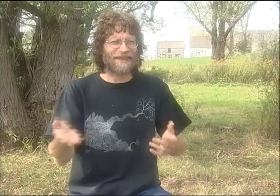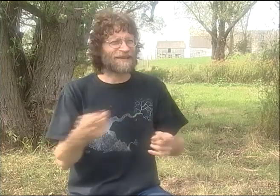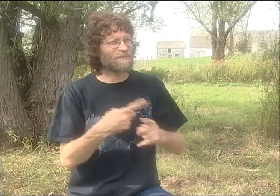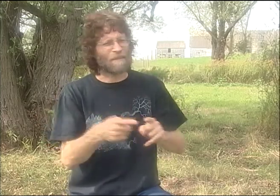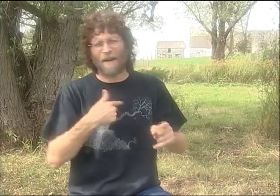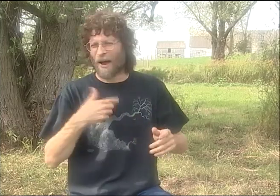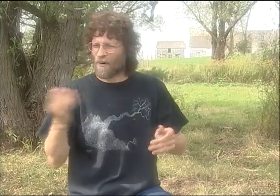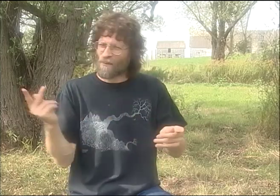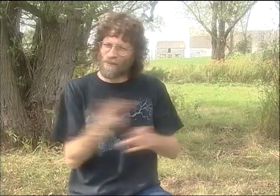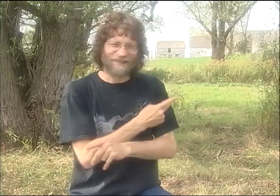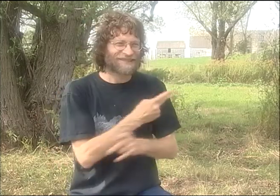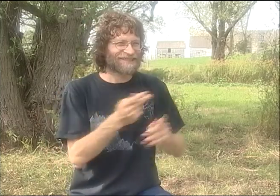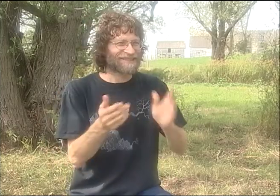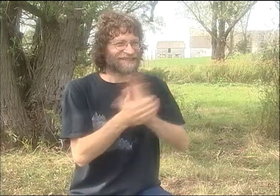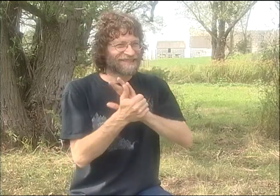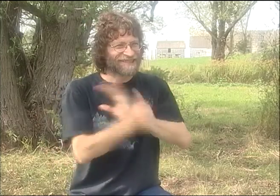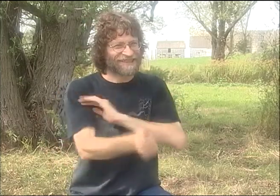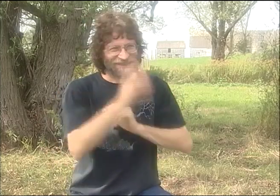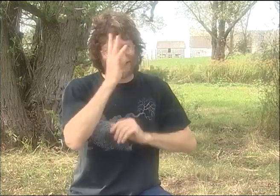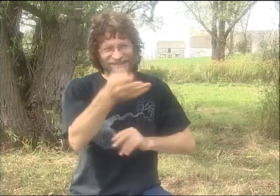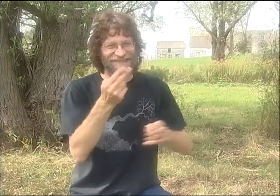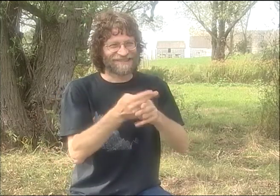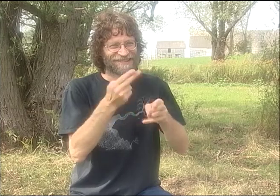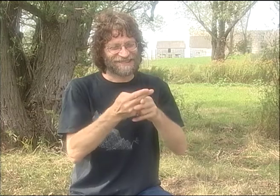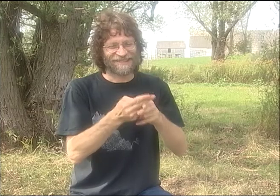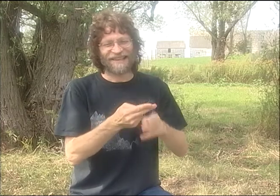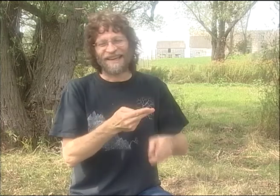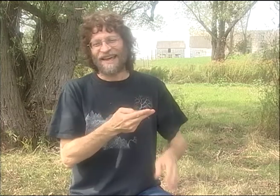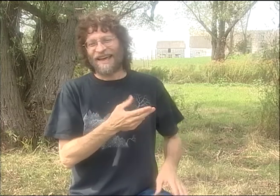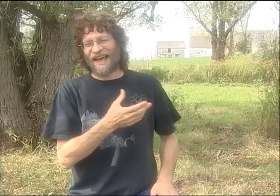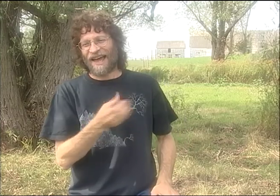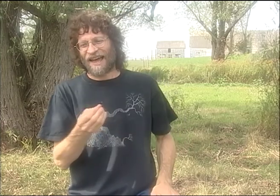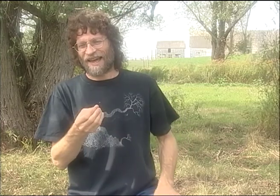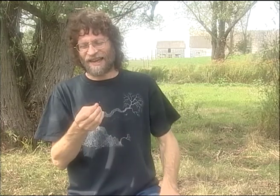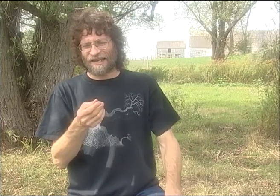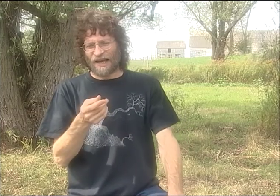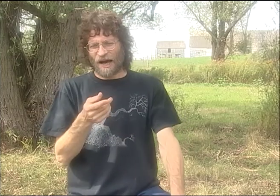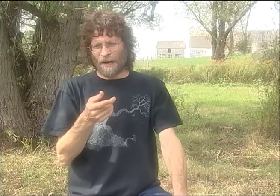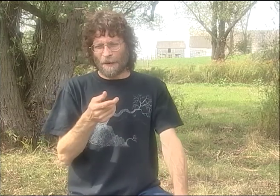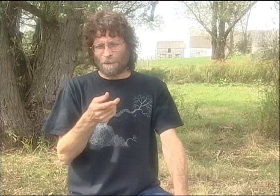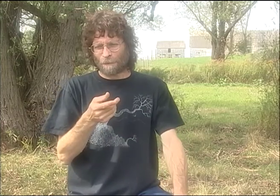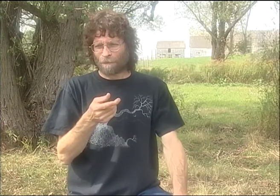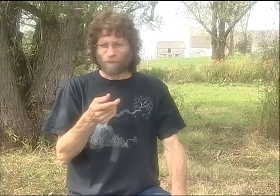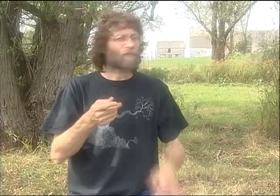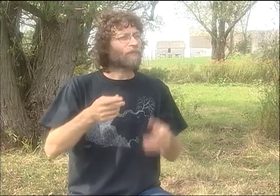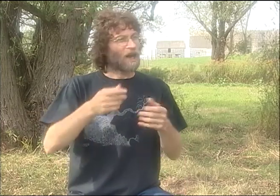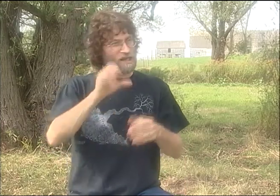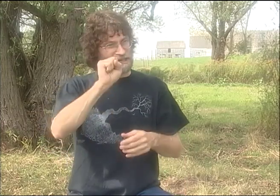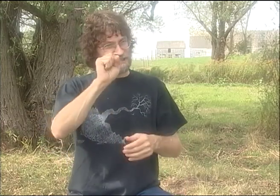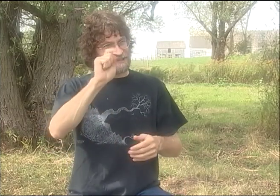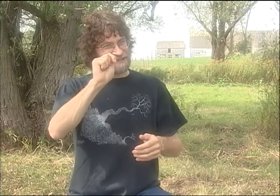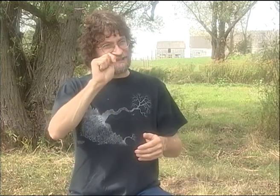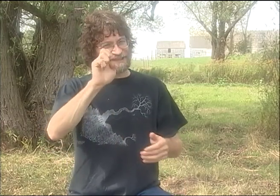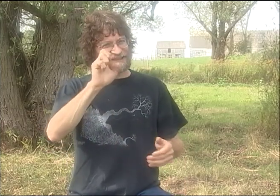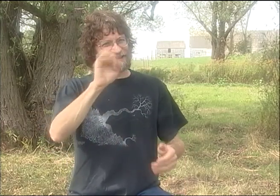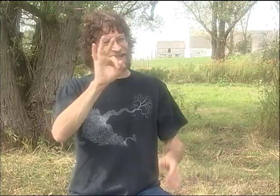IT'S PROBABLY THE THING THAT I'M MOST INEPT AT. I AM COLOSSALLY INEPT AT COMING UP WITH NAMES.